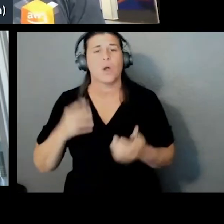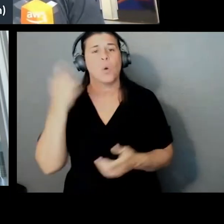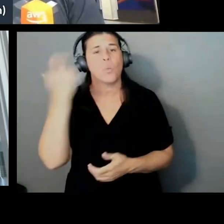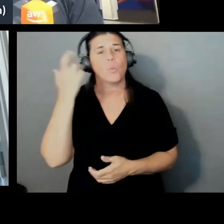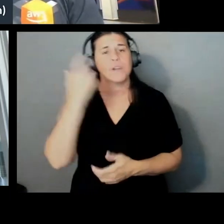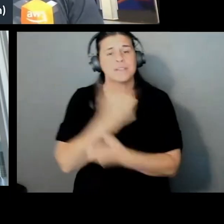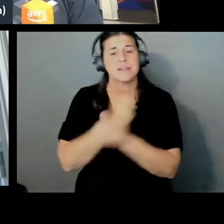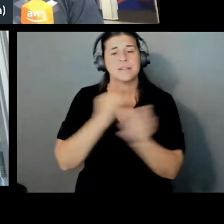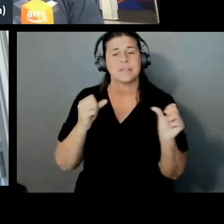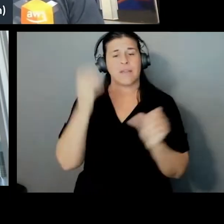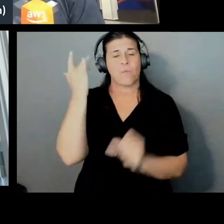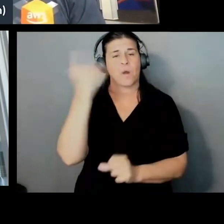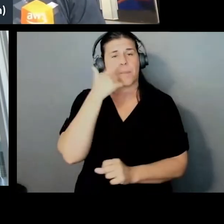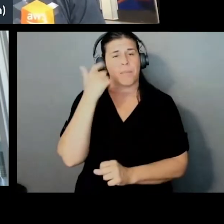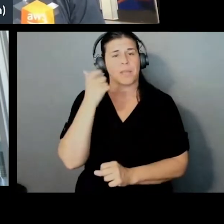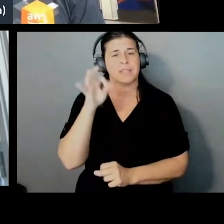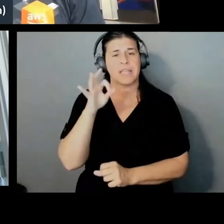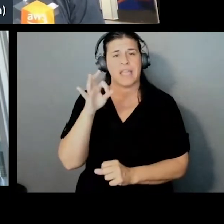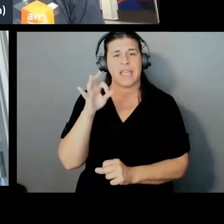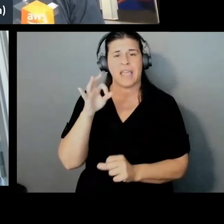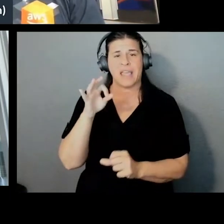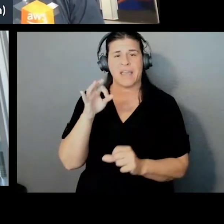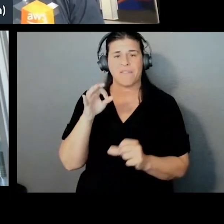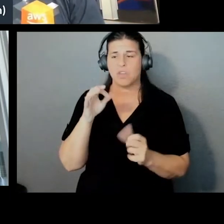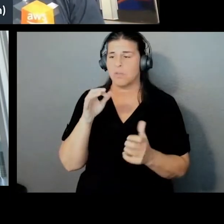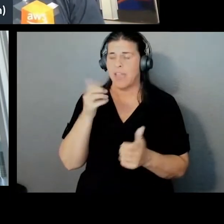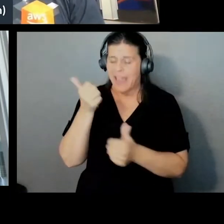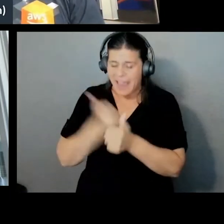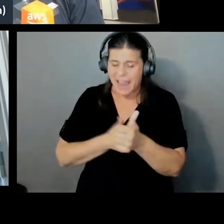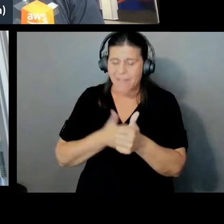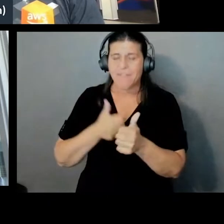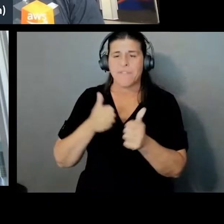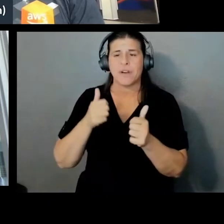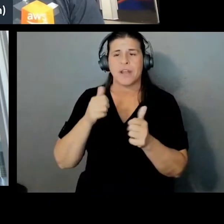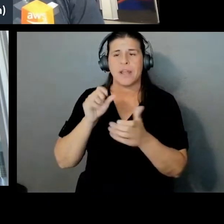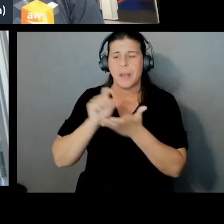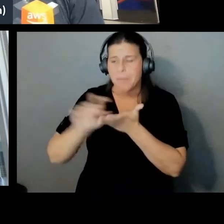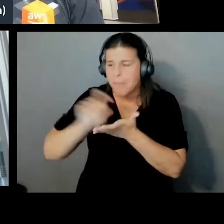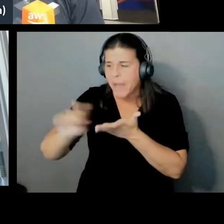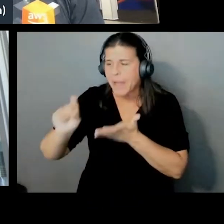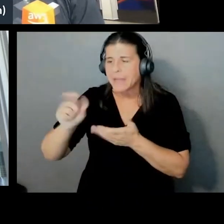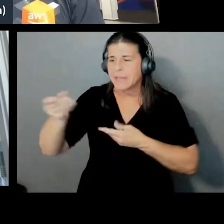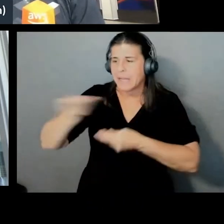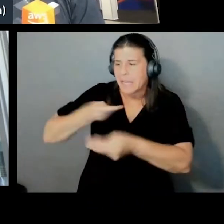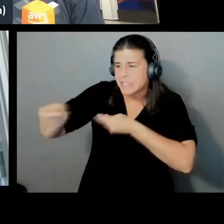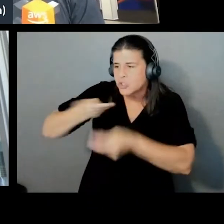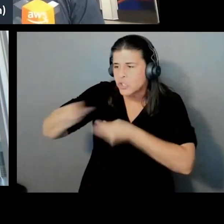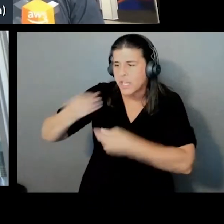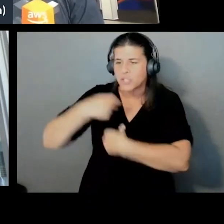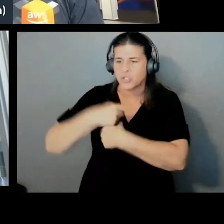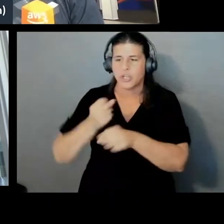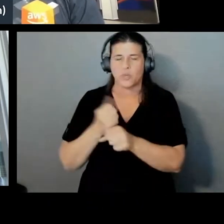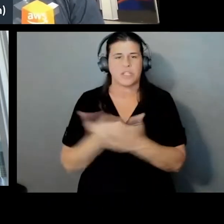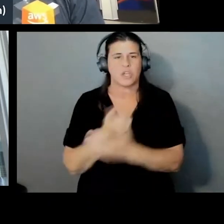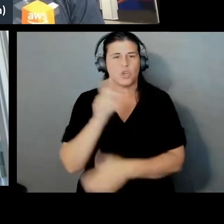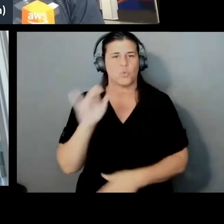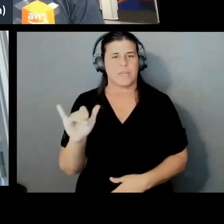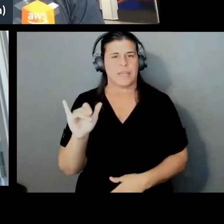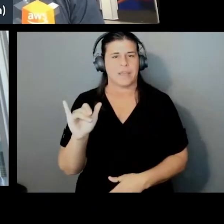if you kill that key material, every single packet, every single exchange generates a new key. And so it's very unique.